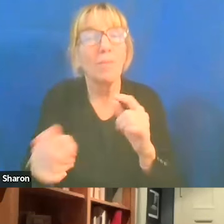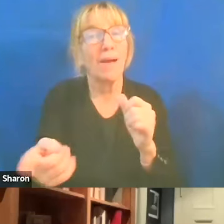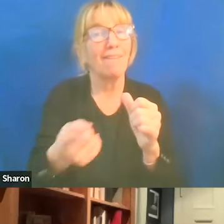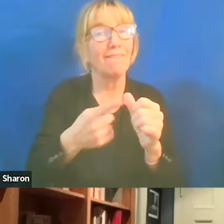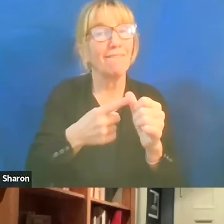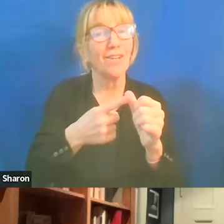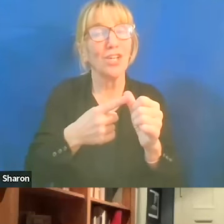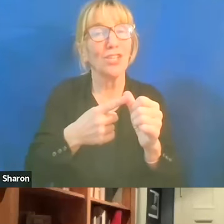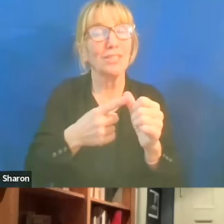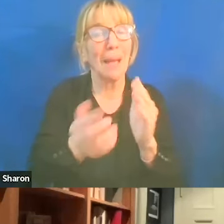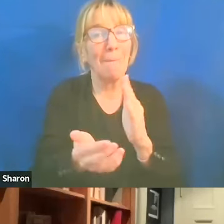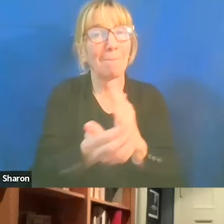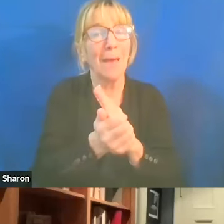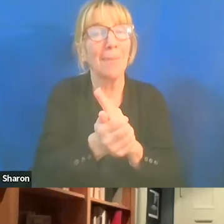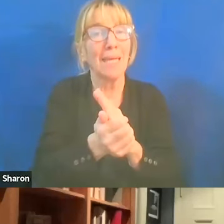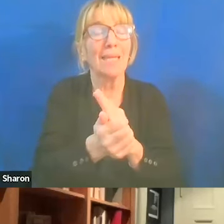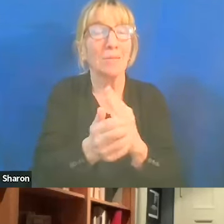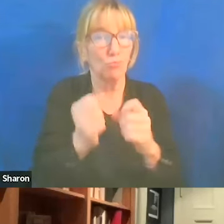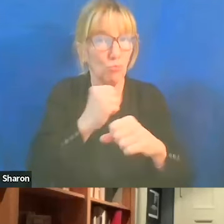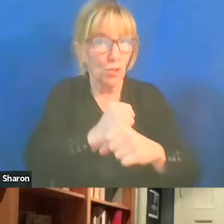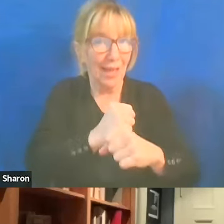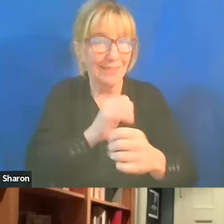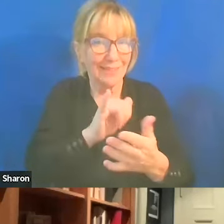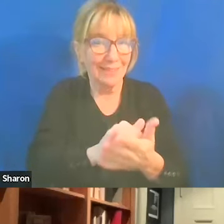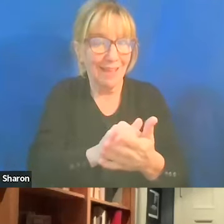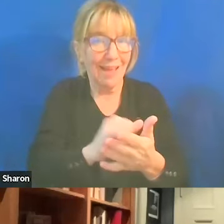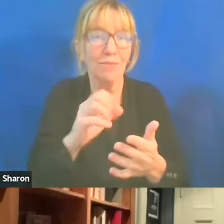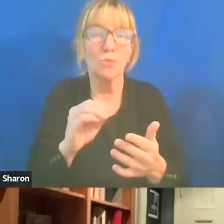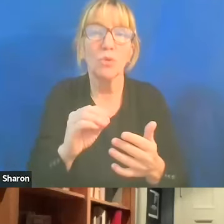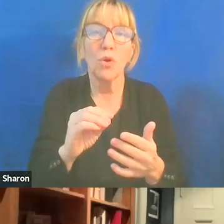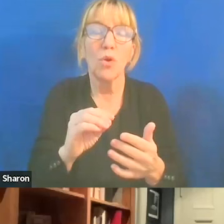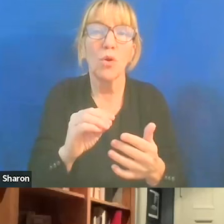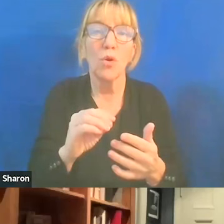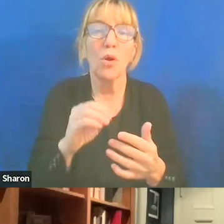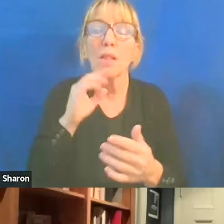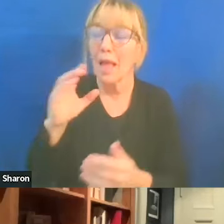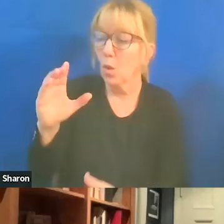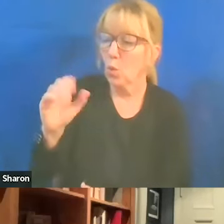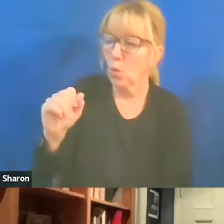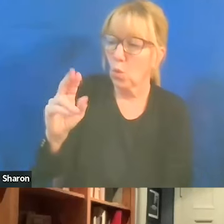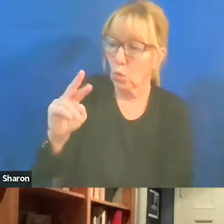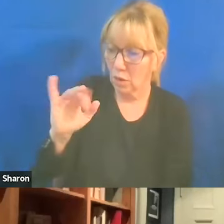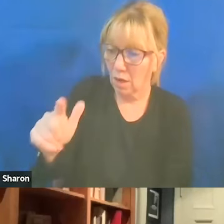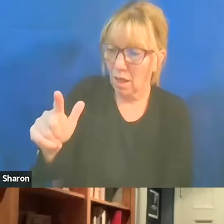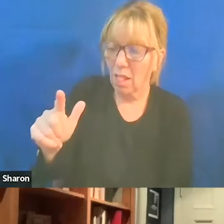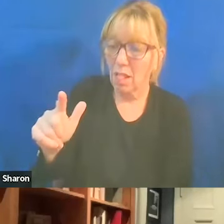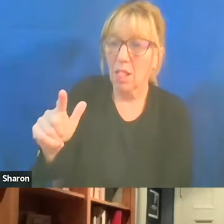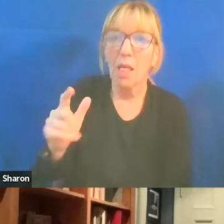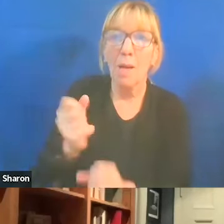So you're not gonna... You're gonna punish a student who's gonna say... You know, like in Cornell, make true threats.